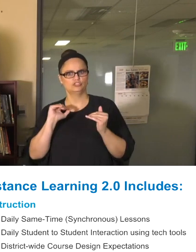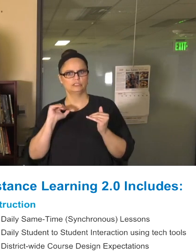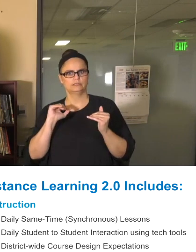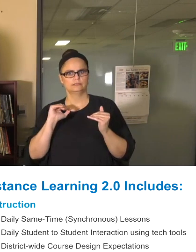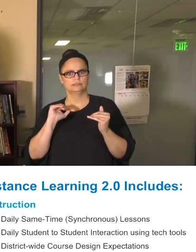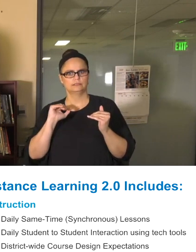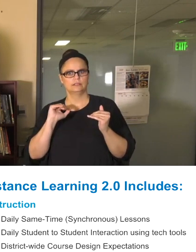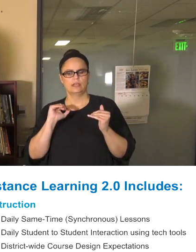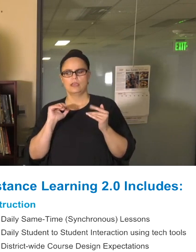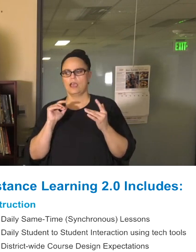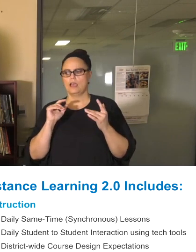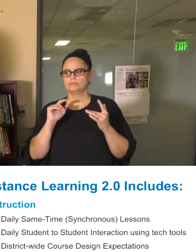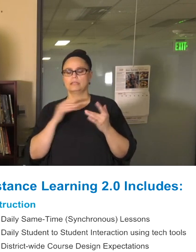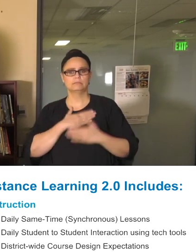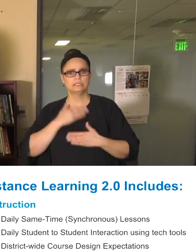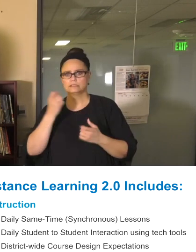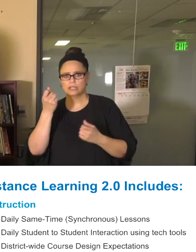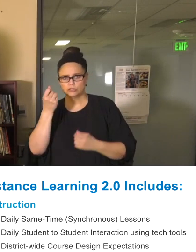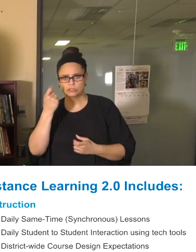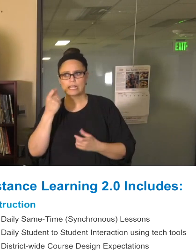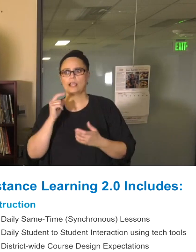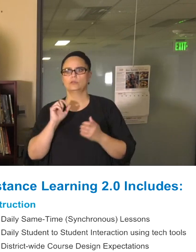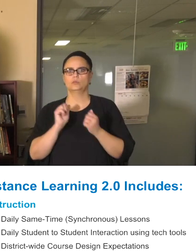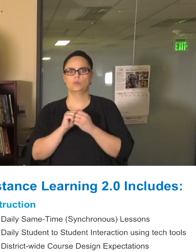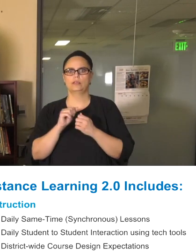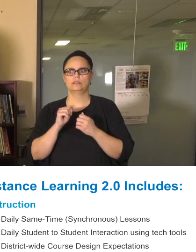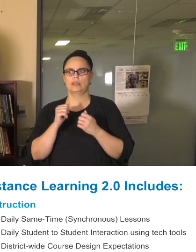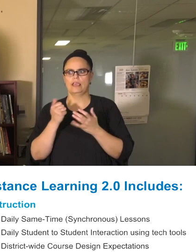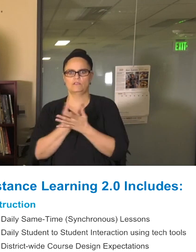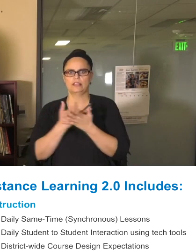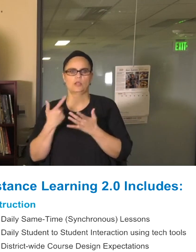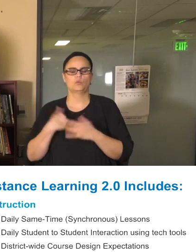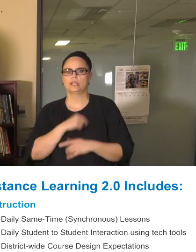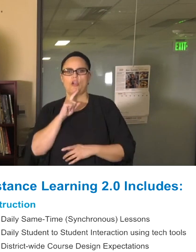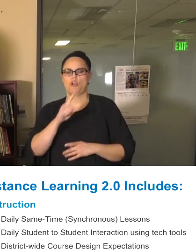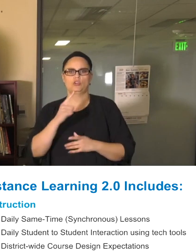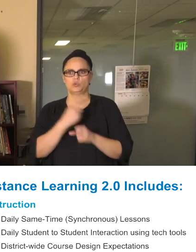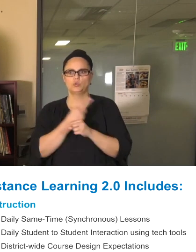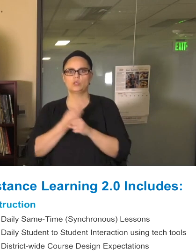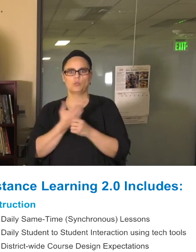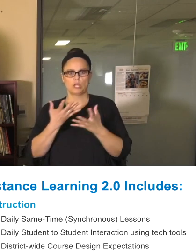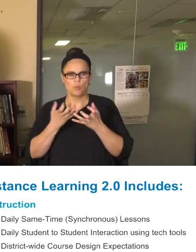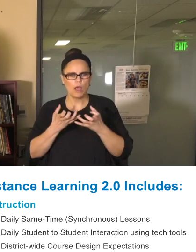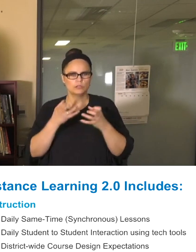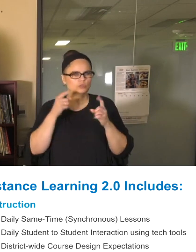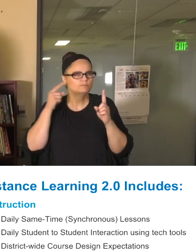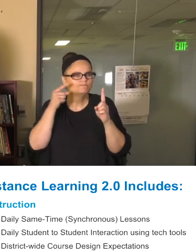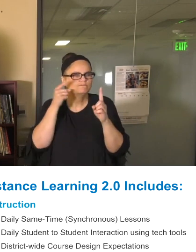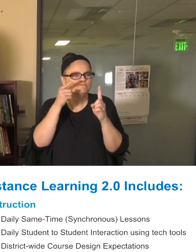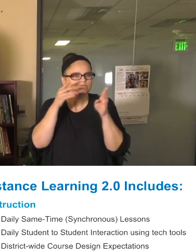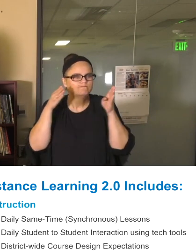understand, with the dial that we're using that obviously we want to move in one direction and stay there and only move